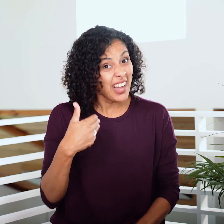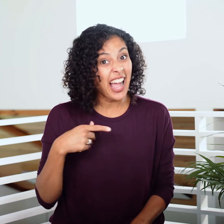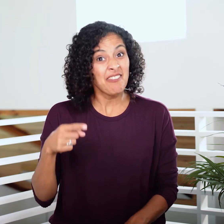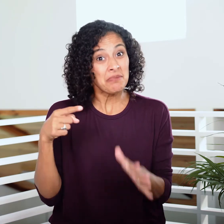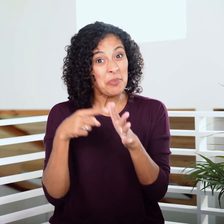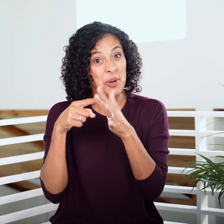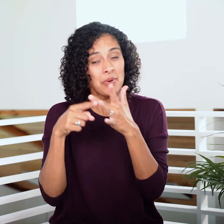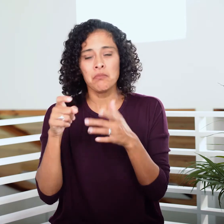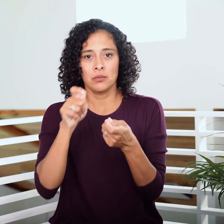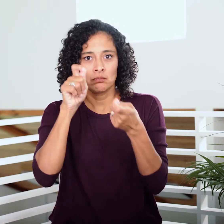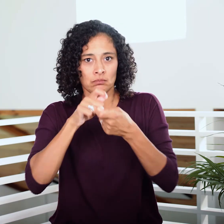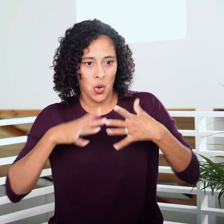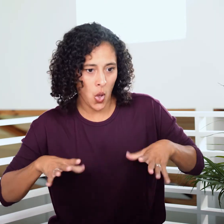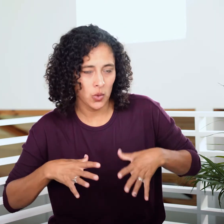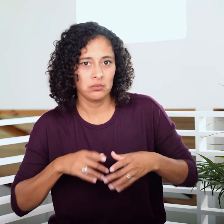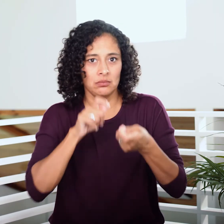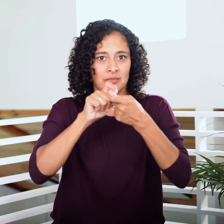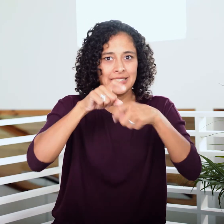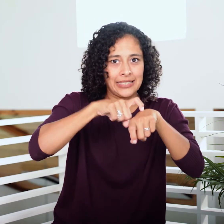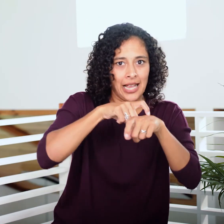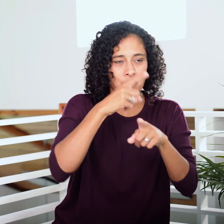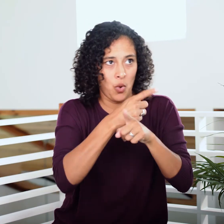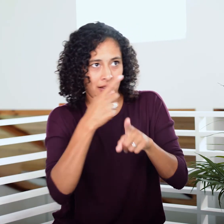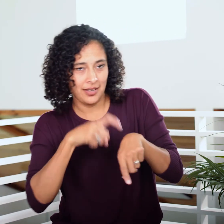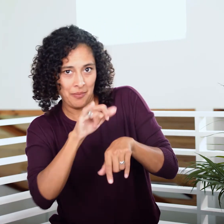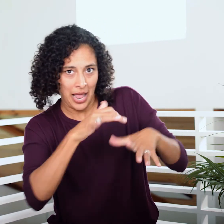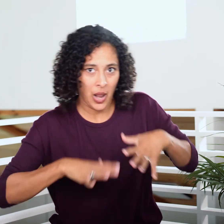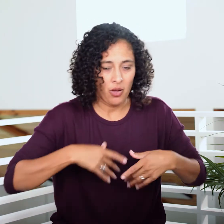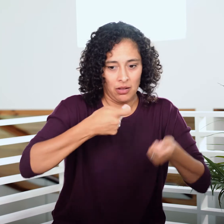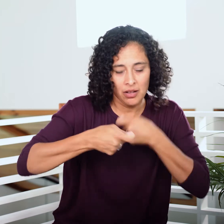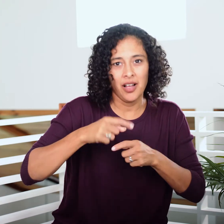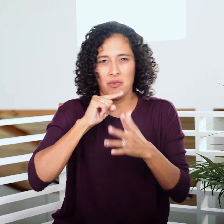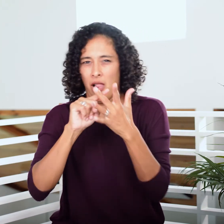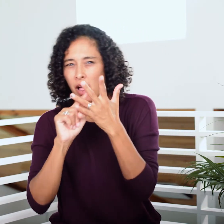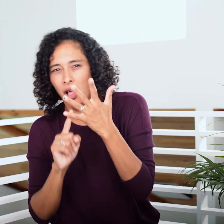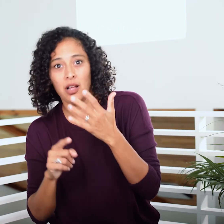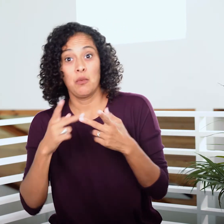who don’t have birth defects; they have to wear certain things, enter at certain times, and so forth.